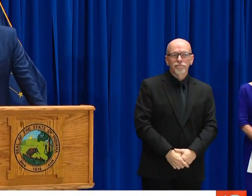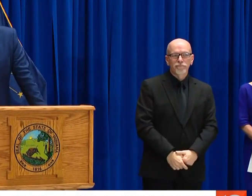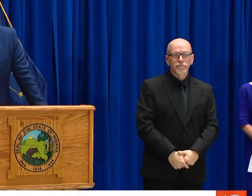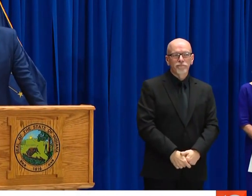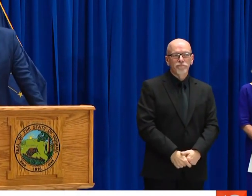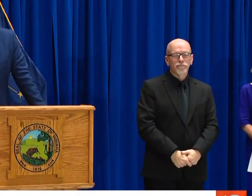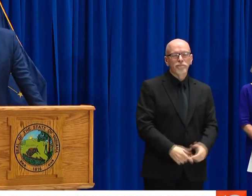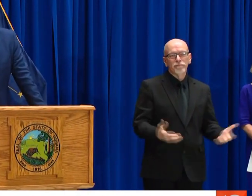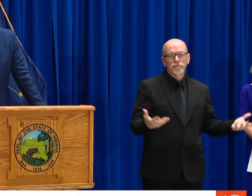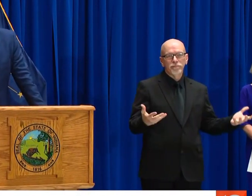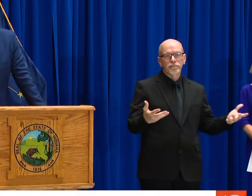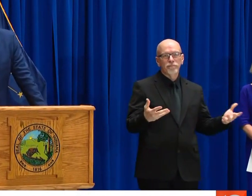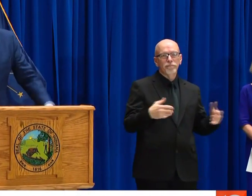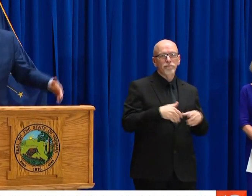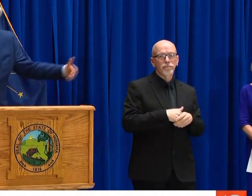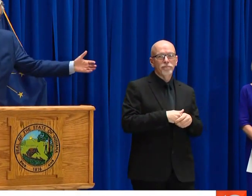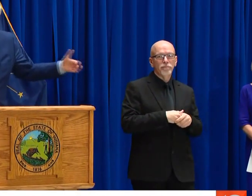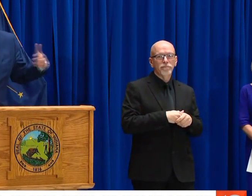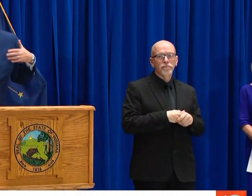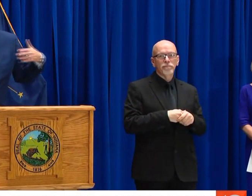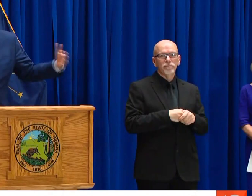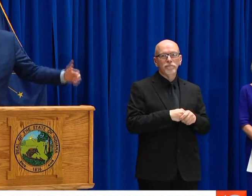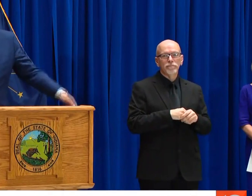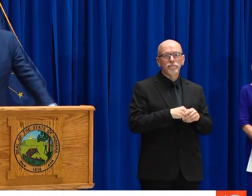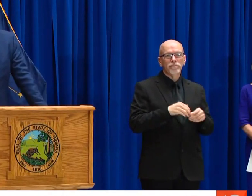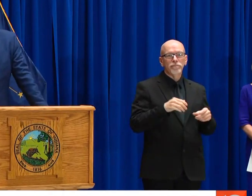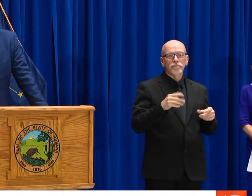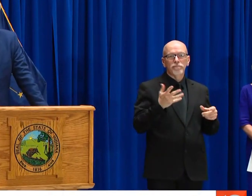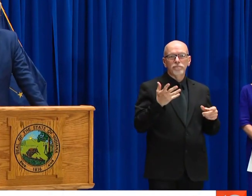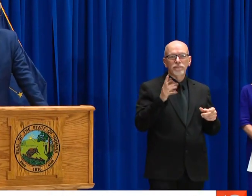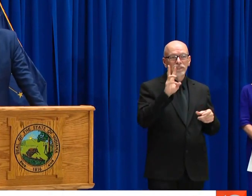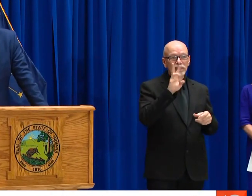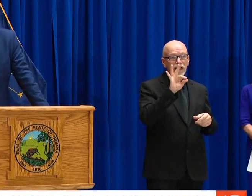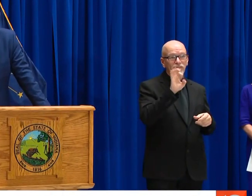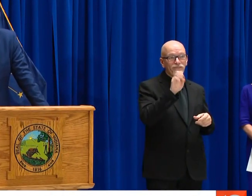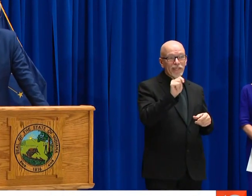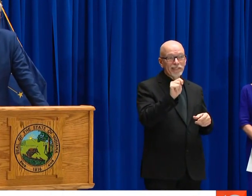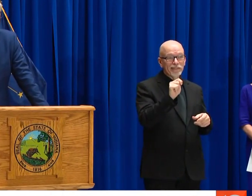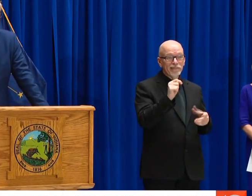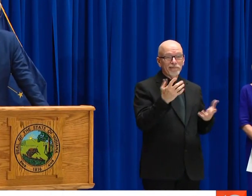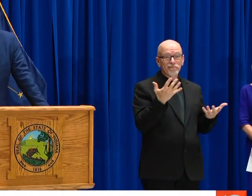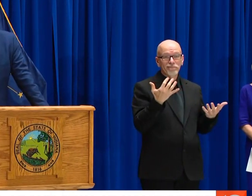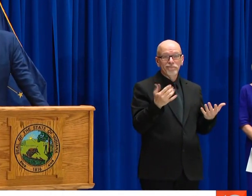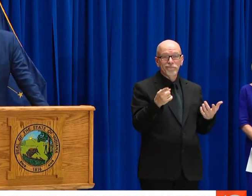FOLKS TO SOCIALLY DISTANCE.